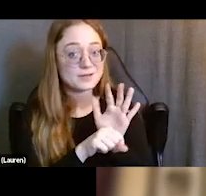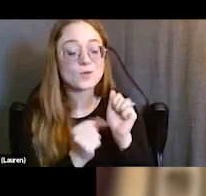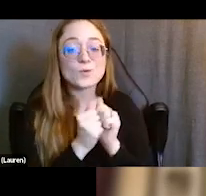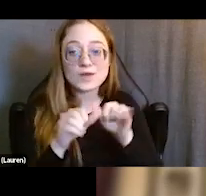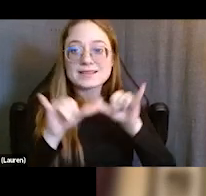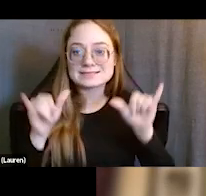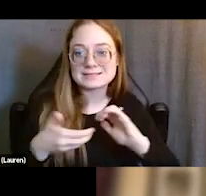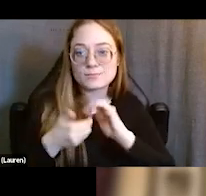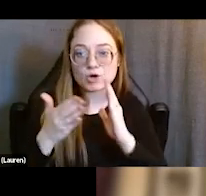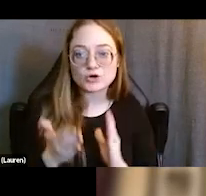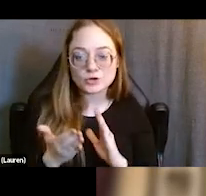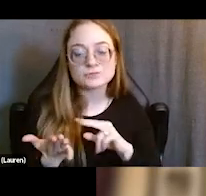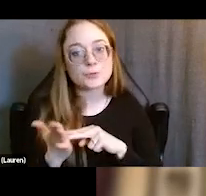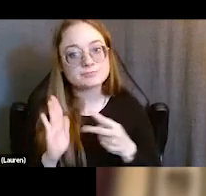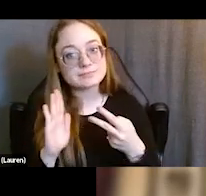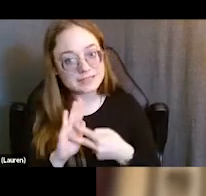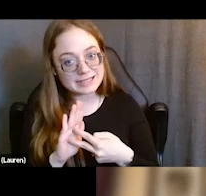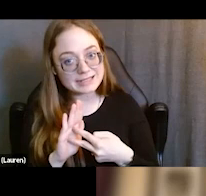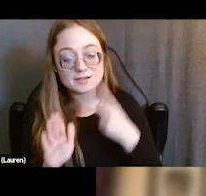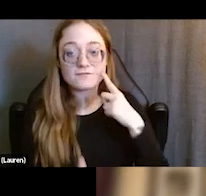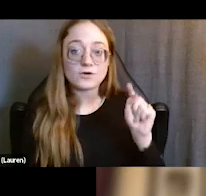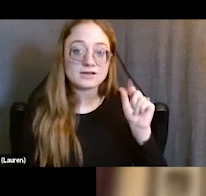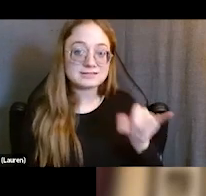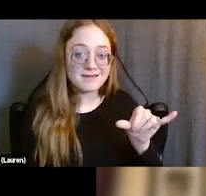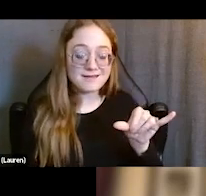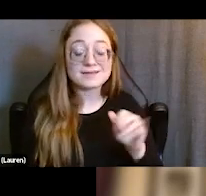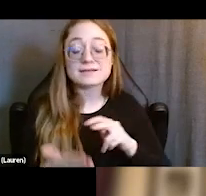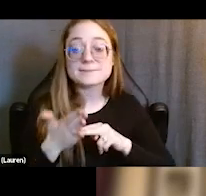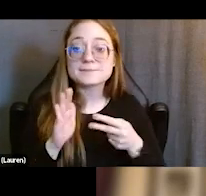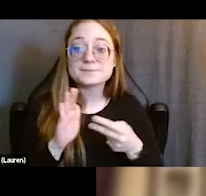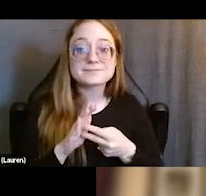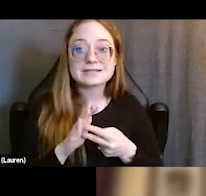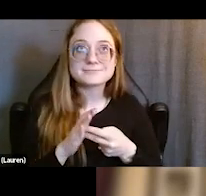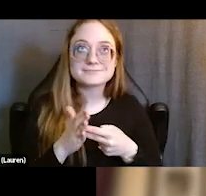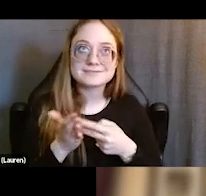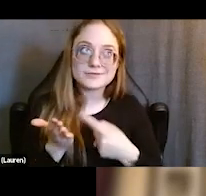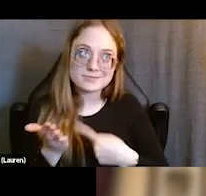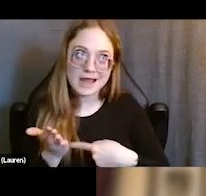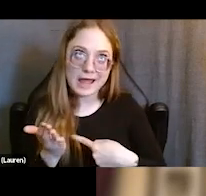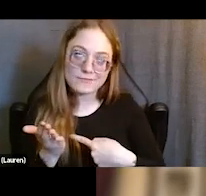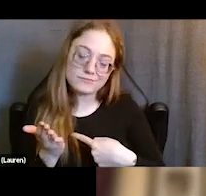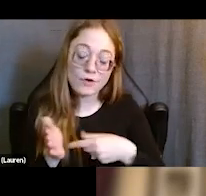And so what that means for our TAY is that sometimes, not even sometimes, unfortunately oftentimes